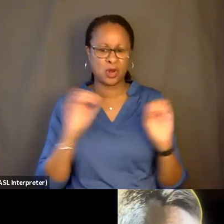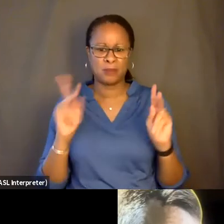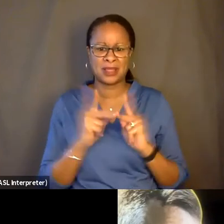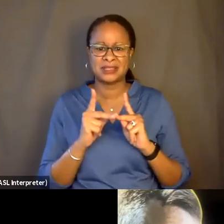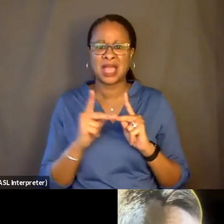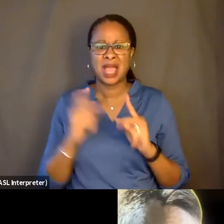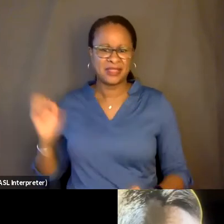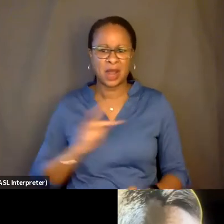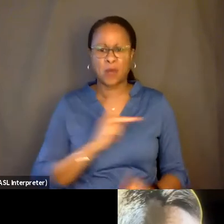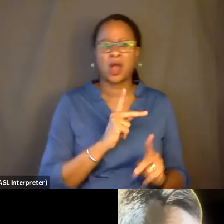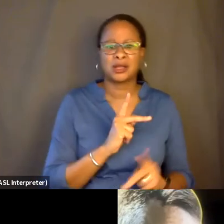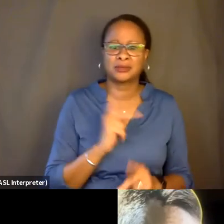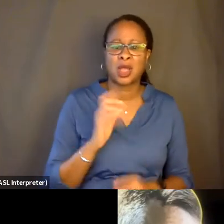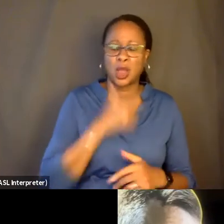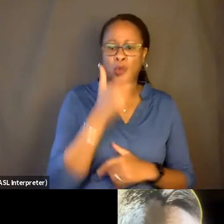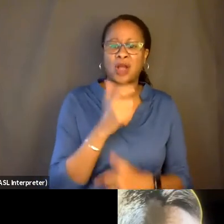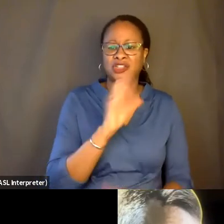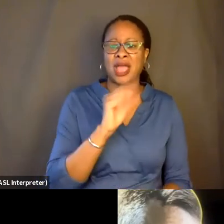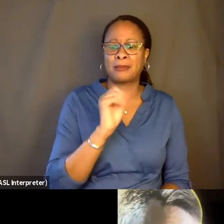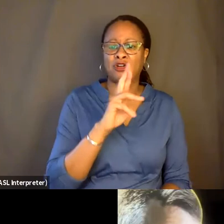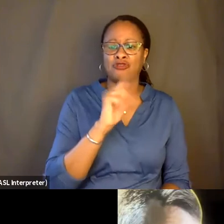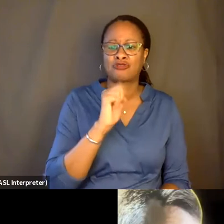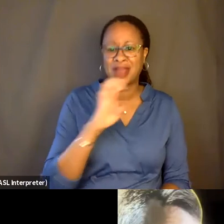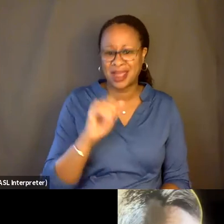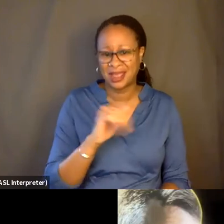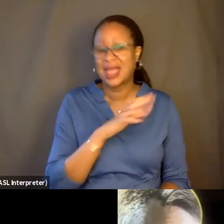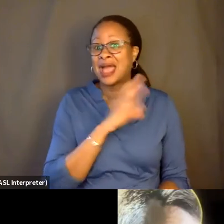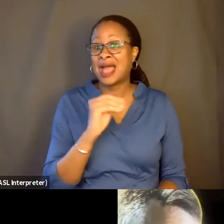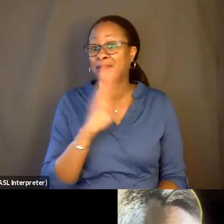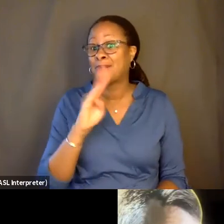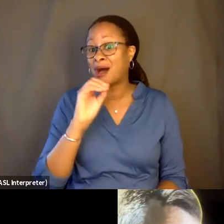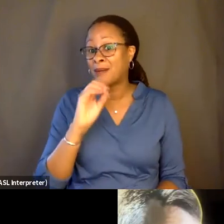"Cabaret," and Bob Fosse, and it's like, oh, people have been doing this.